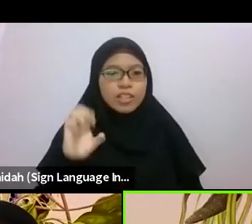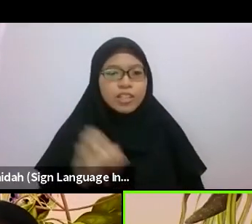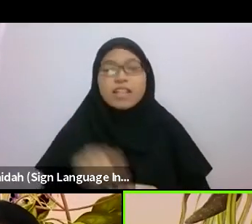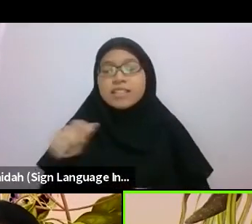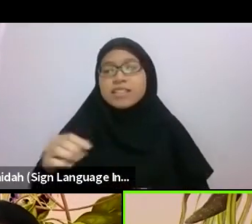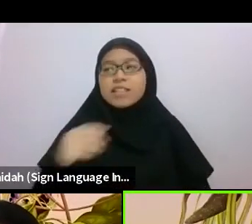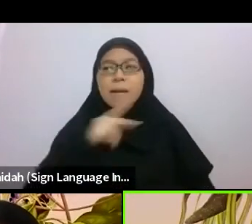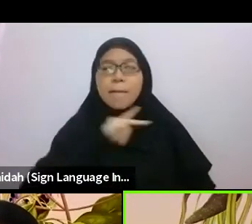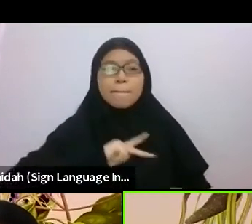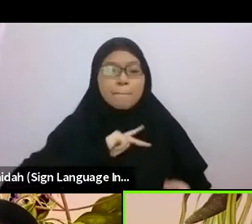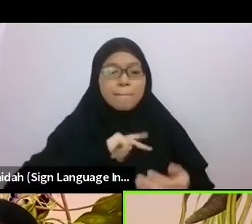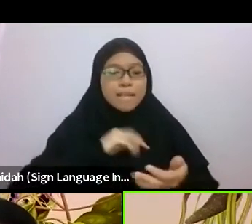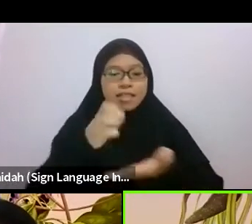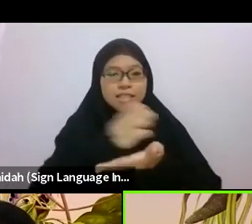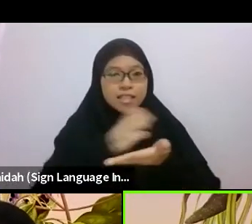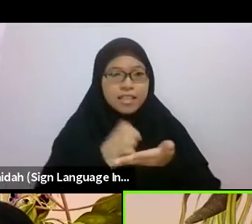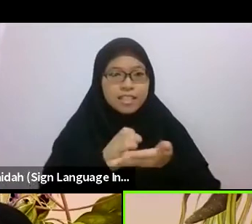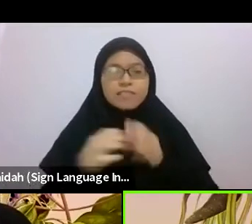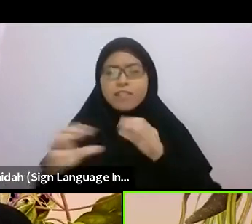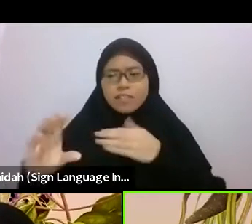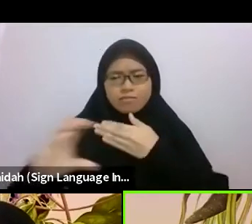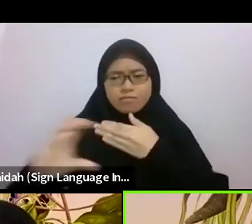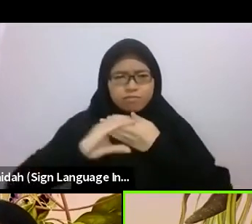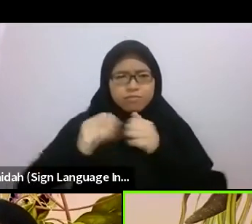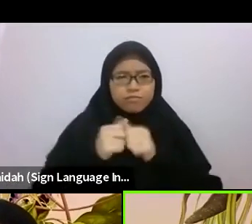as you'll see when Serina and nor read their essays.